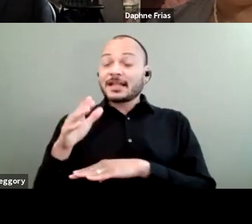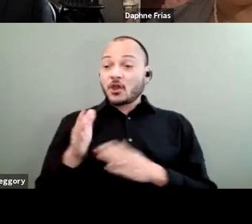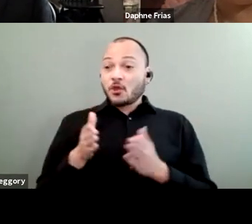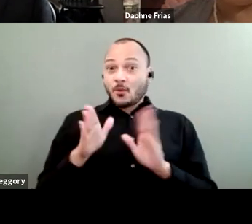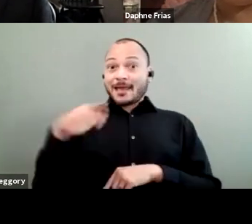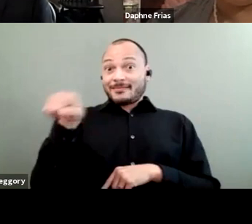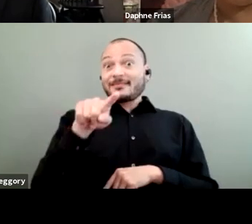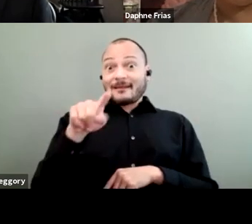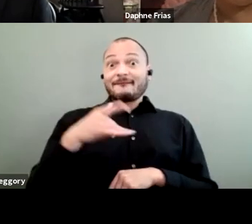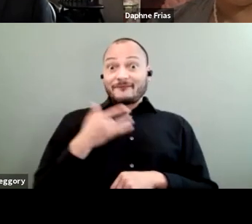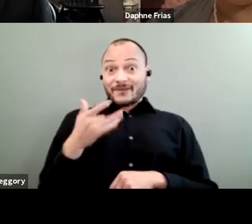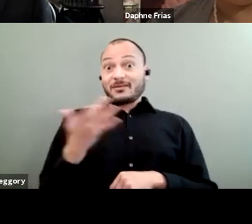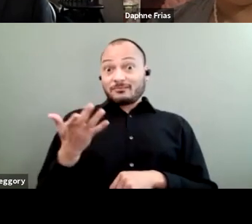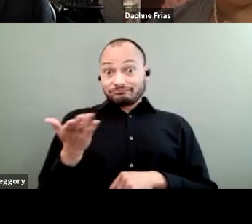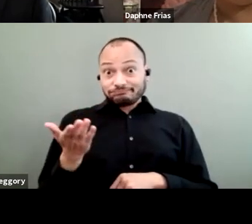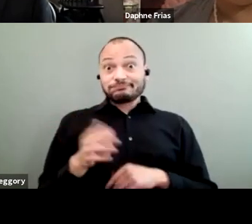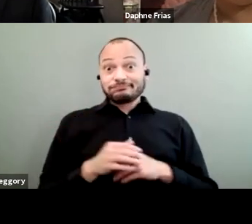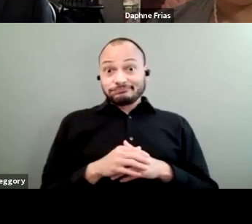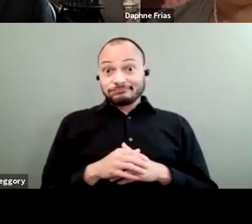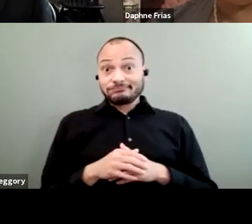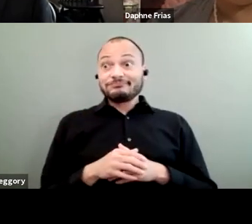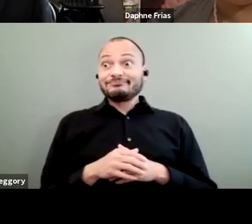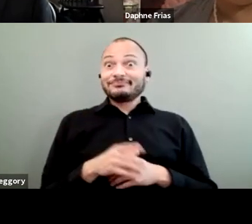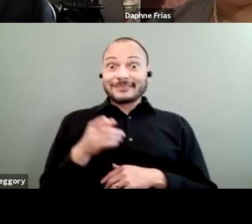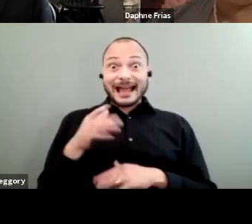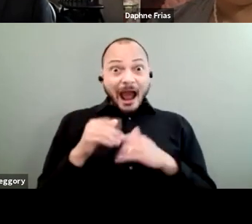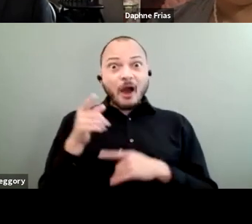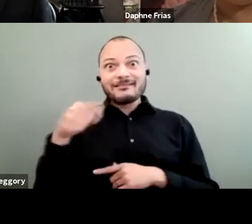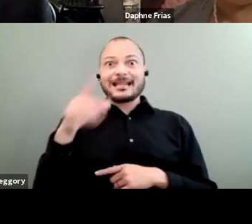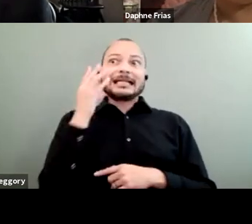the way they are experiencing reality,